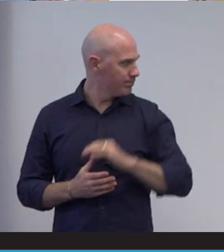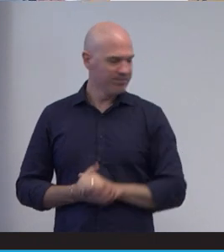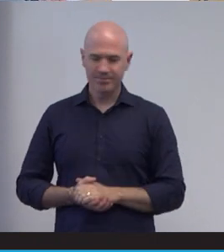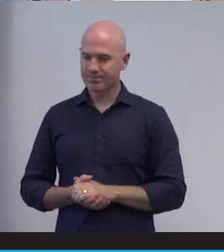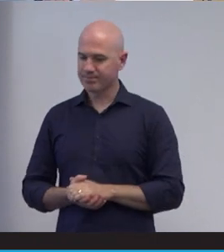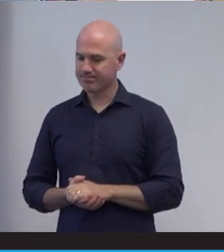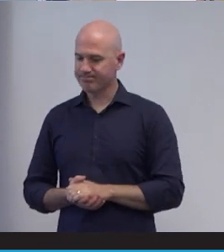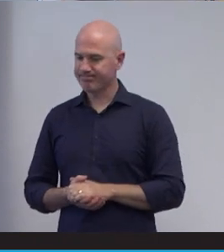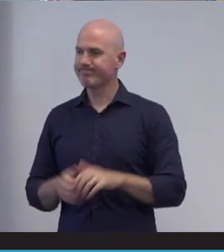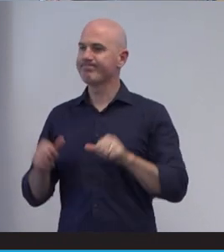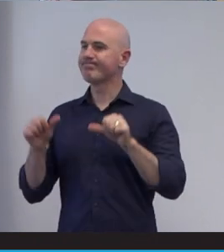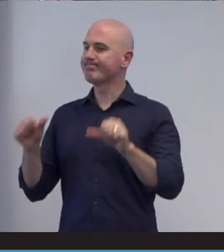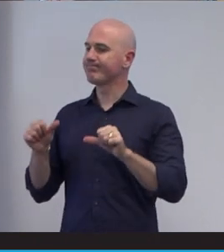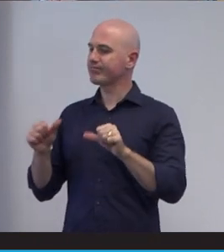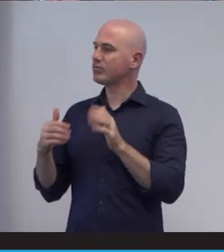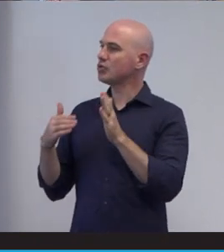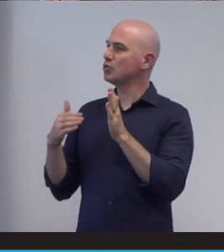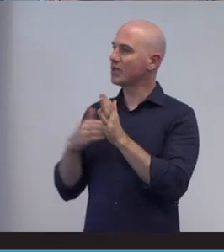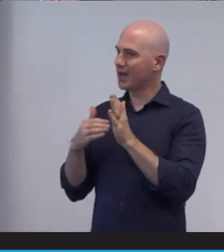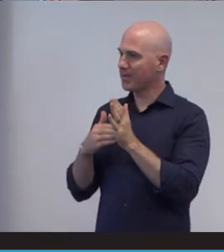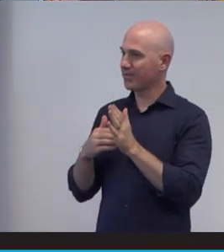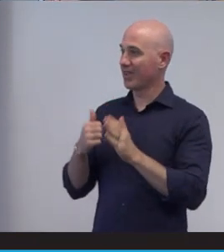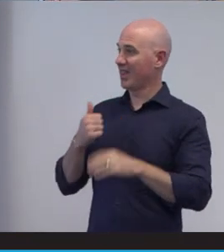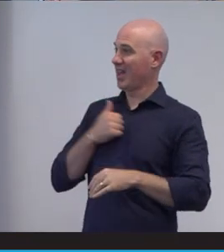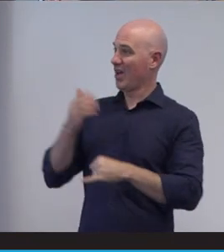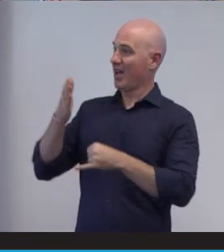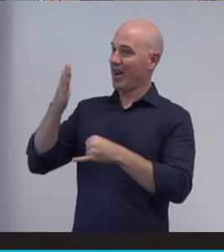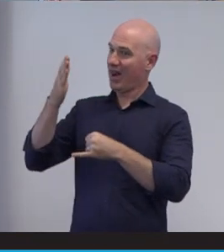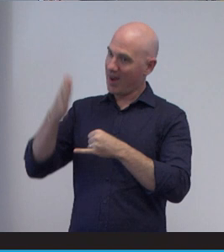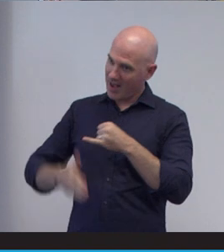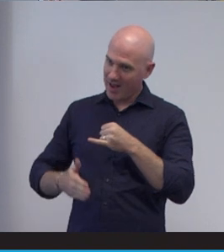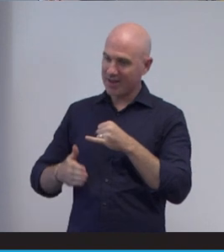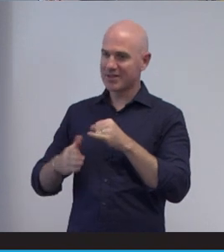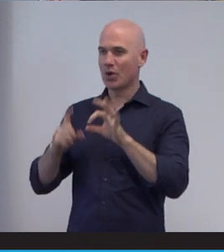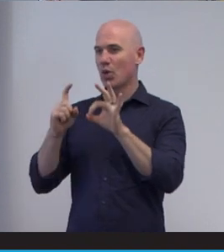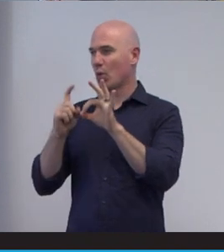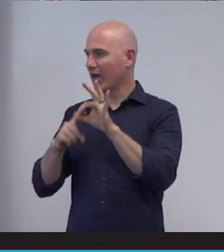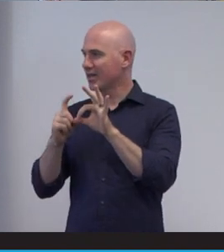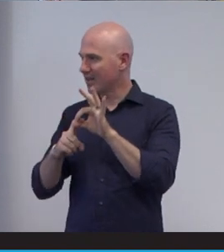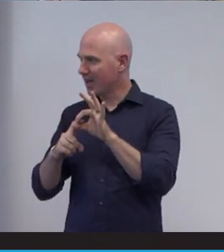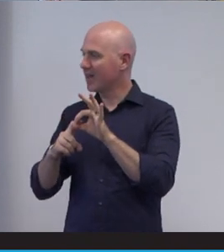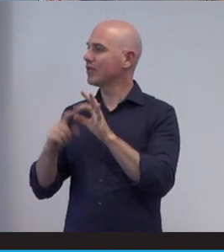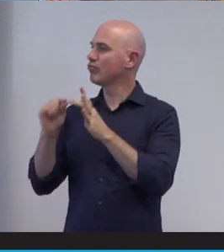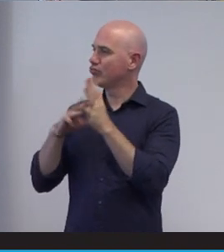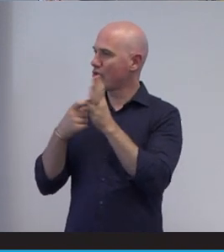Okay. So today is CheckUP’s final Queensland Primary Health Care event for 2023. We have